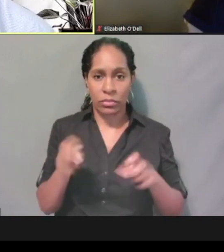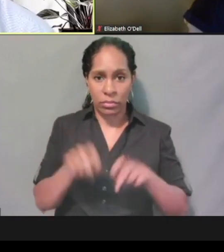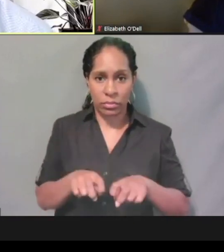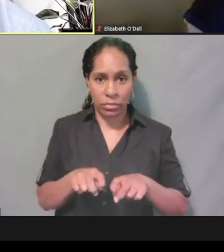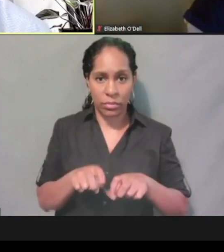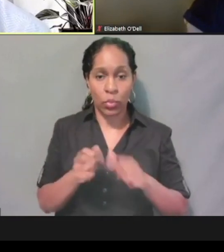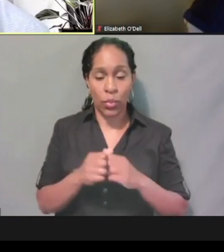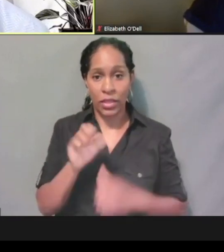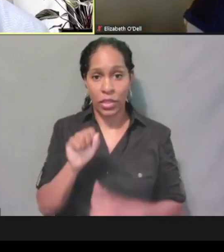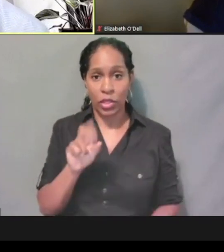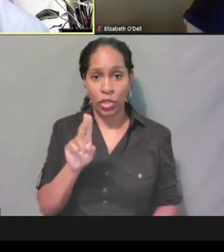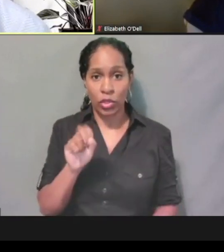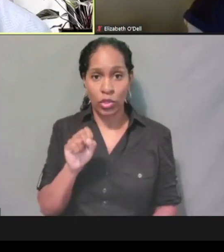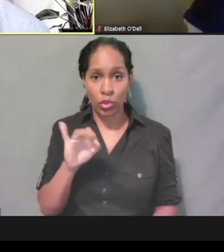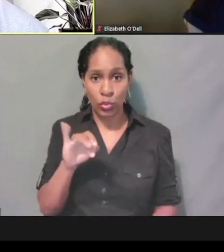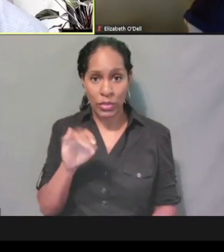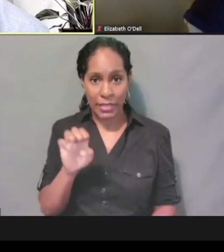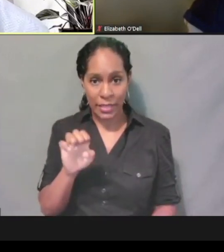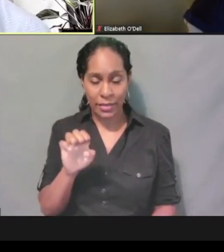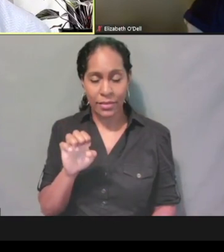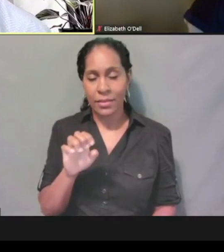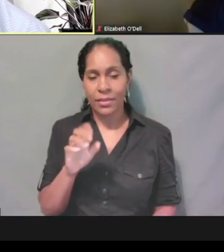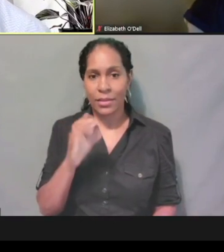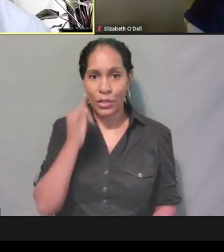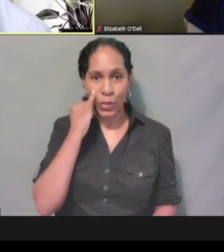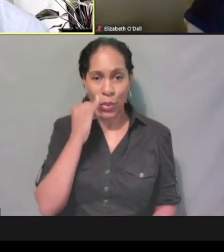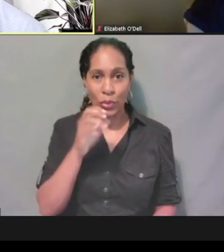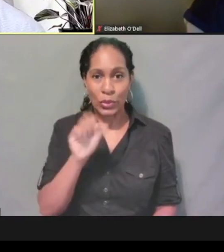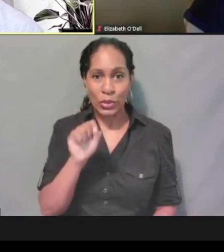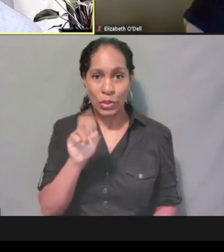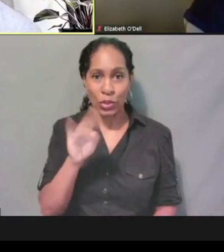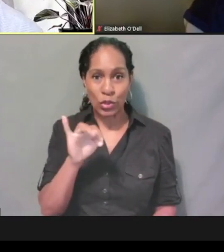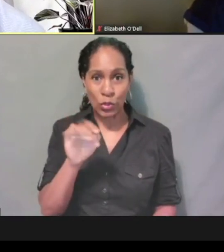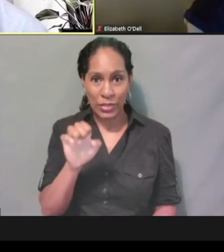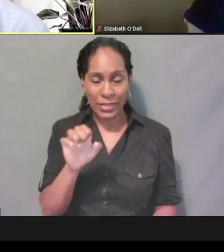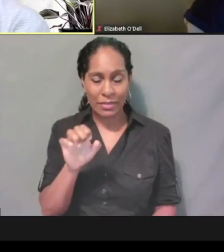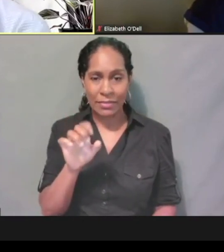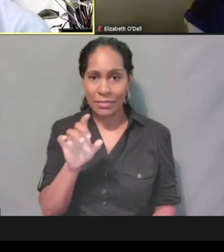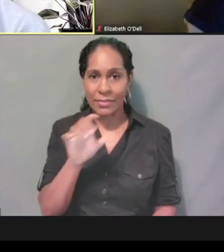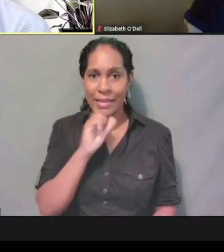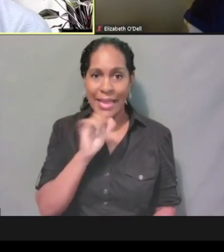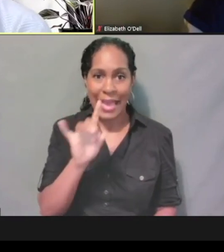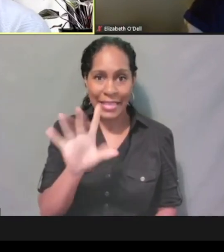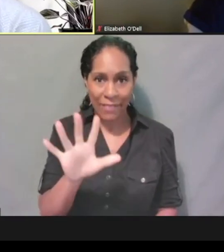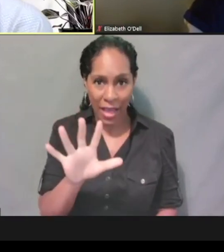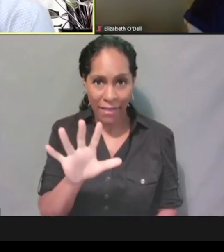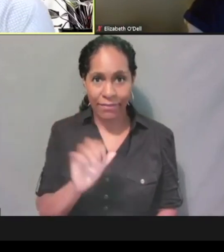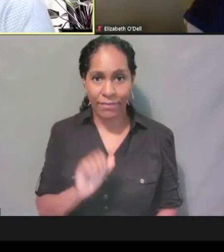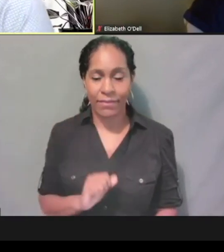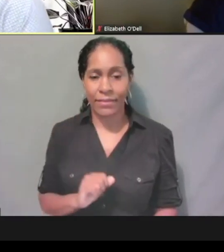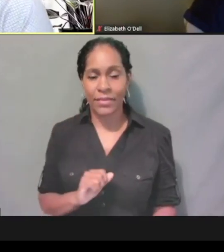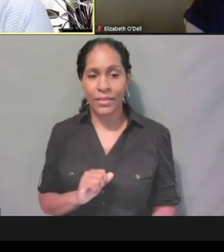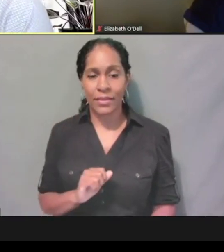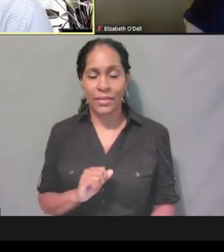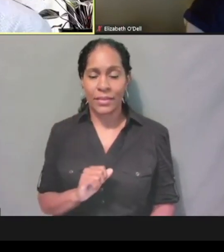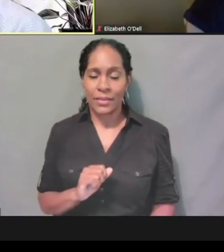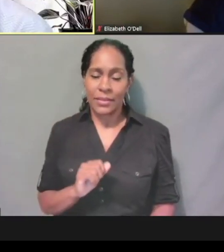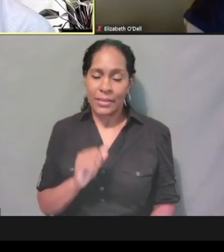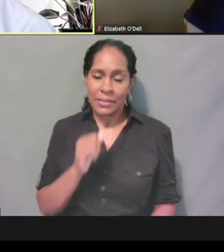And let's say Susie's 85 and she's probably maybe, I'm not saying age is the only deterrent,